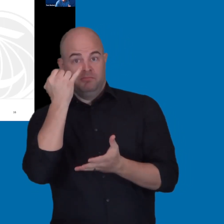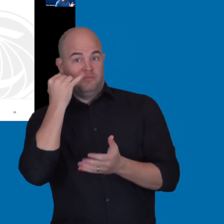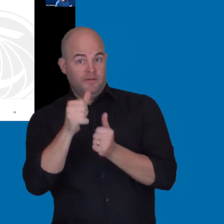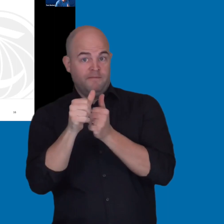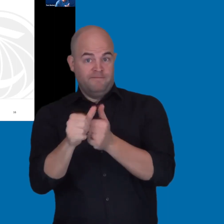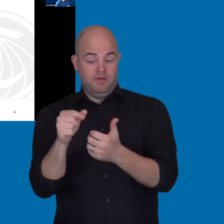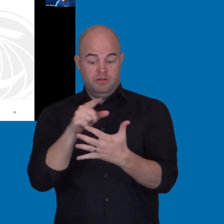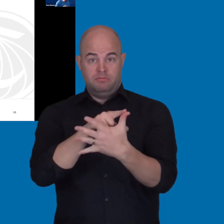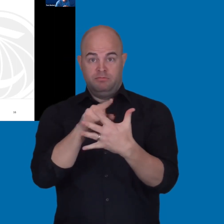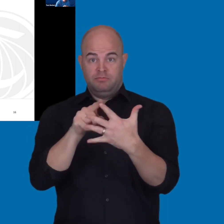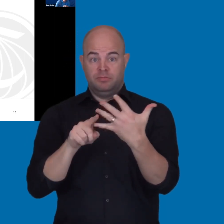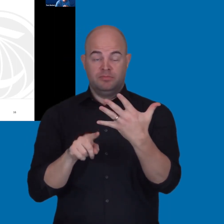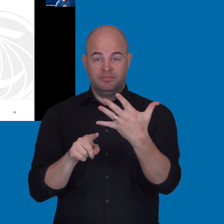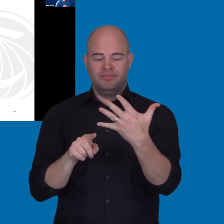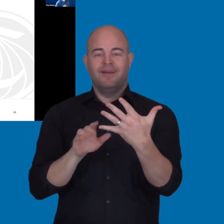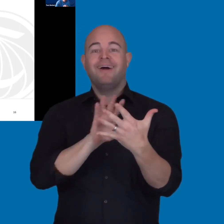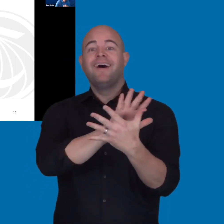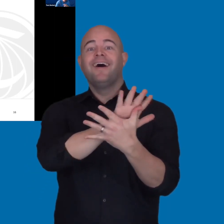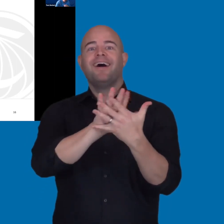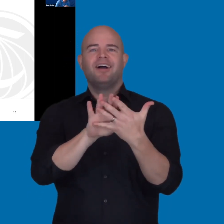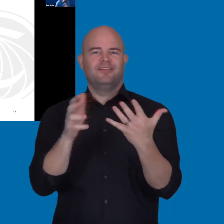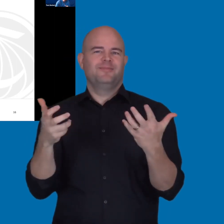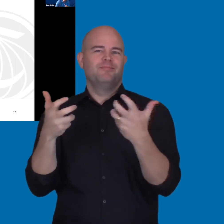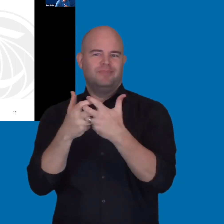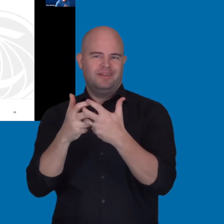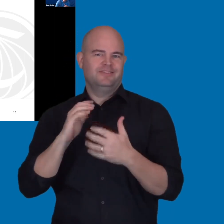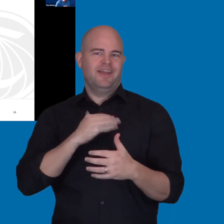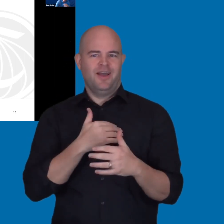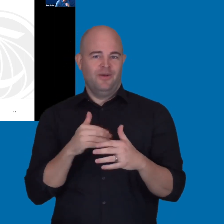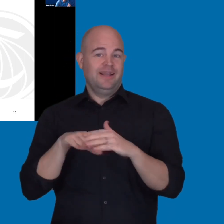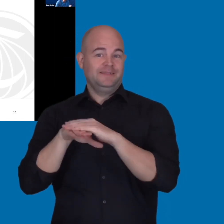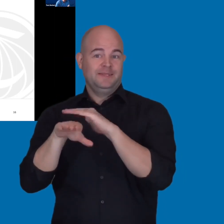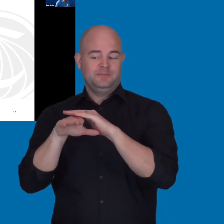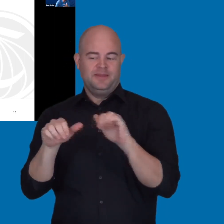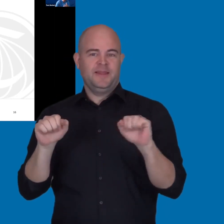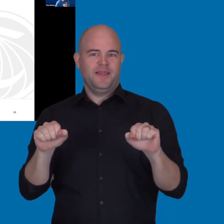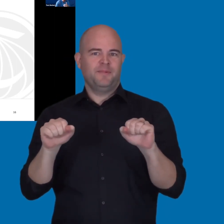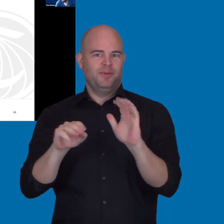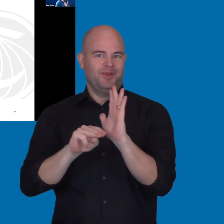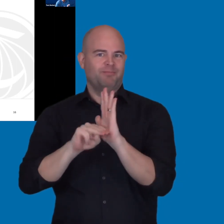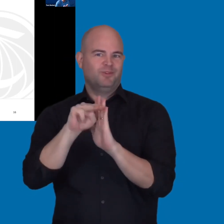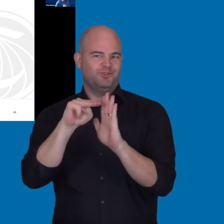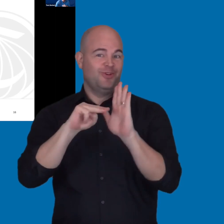this matches our accessibility capability maturity model and some of the goals and milestones there.